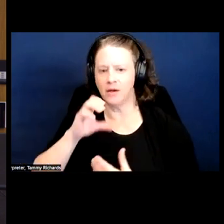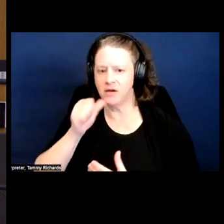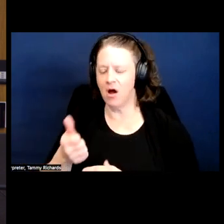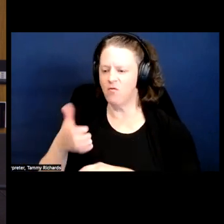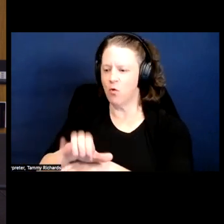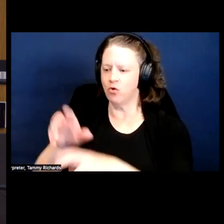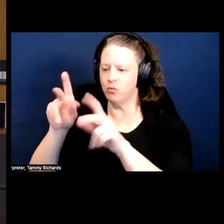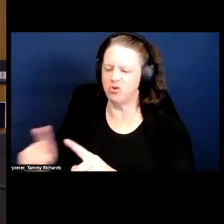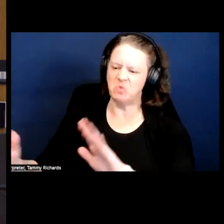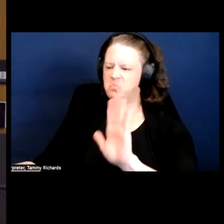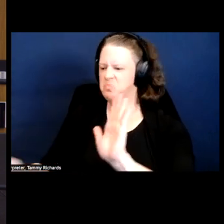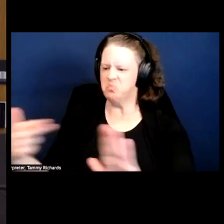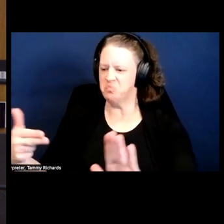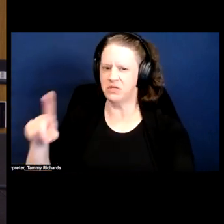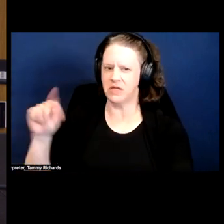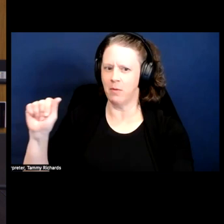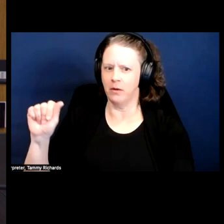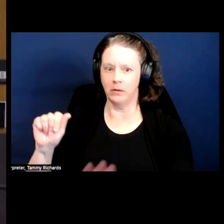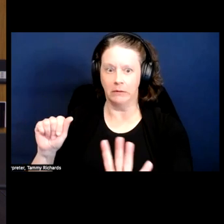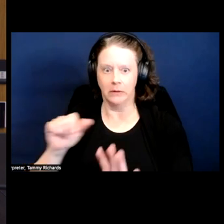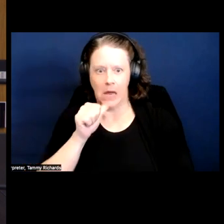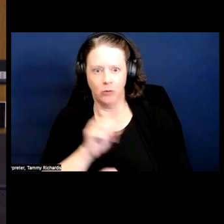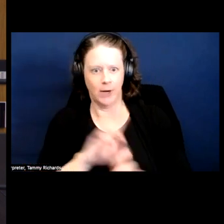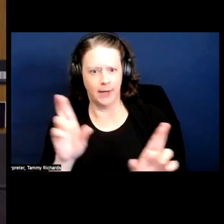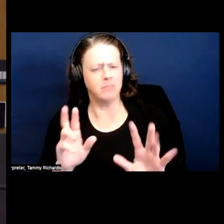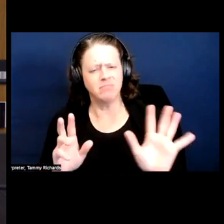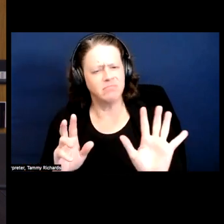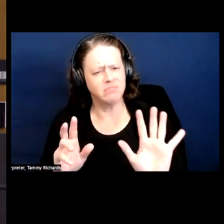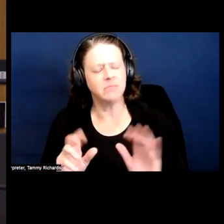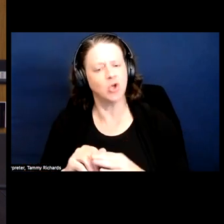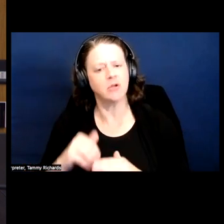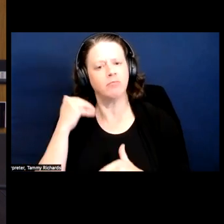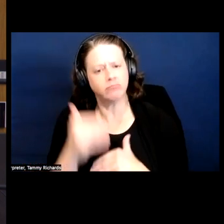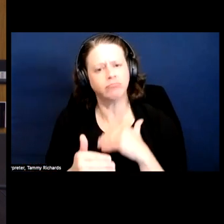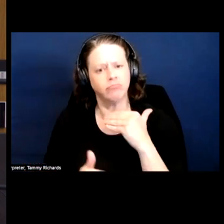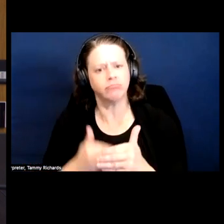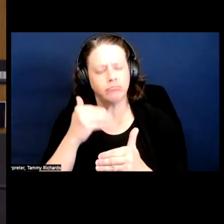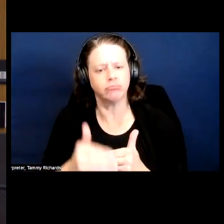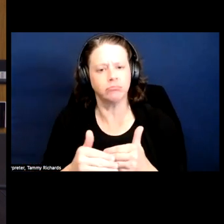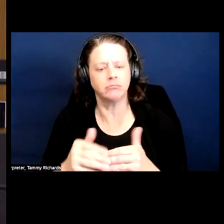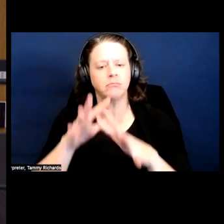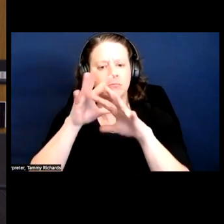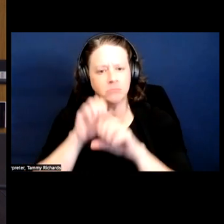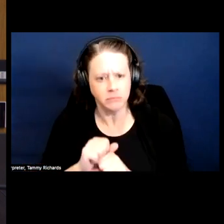they're not ready. But to allow people to learn from our community about the things that are important, right.